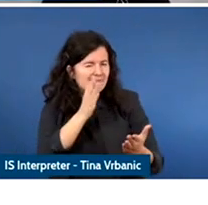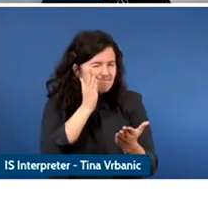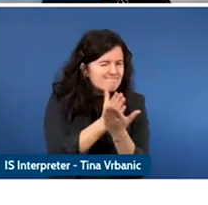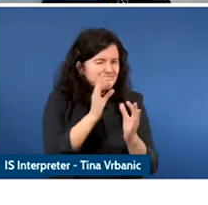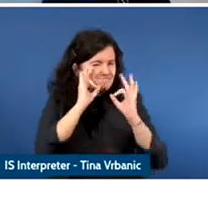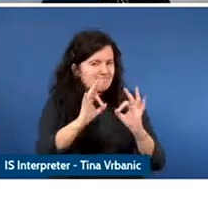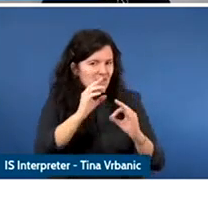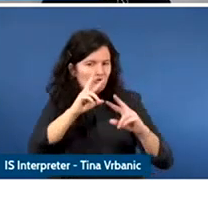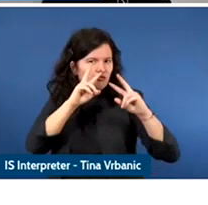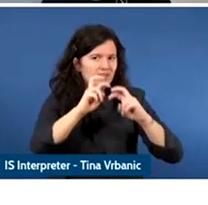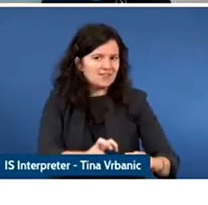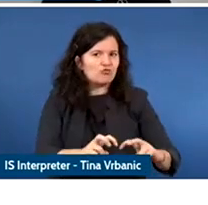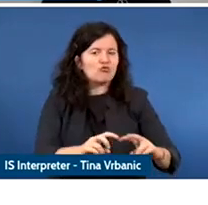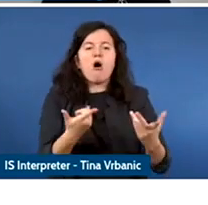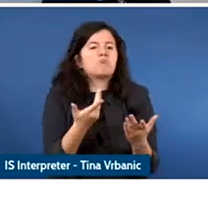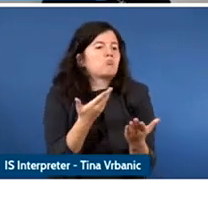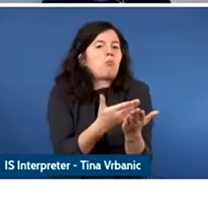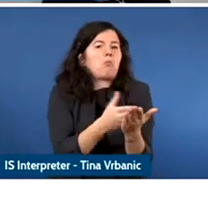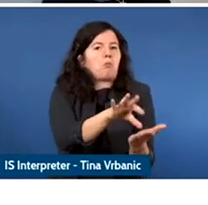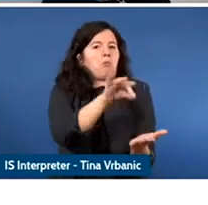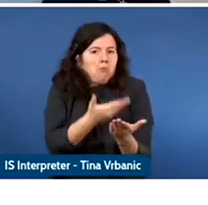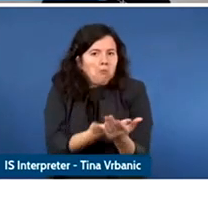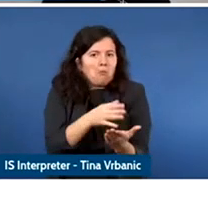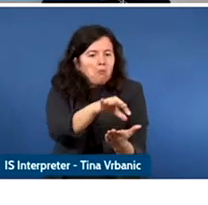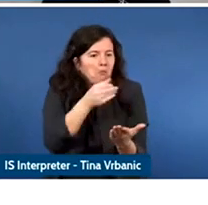And I'll return to that topic at the end of the presentation.